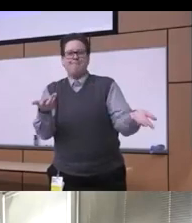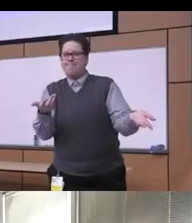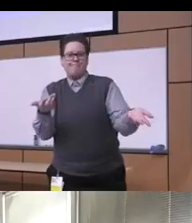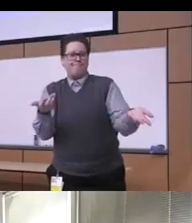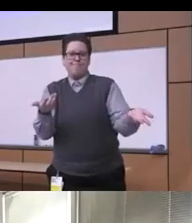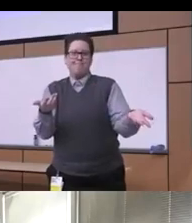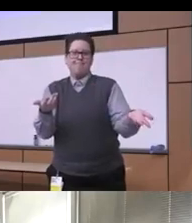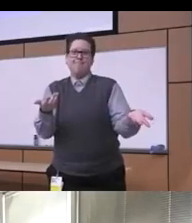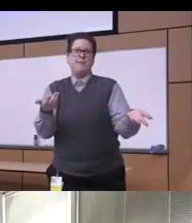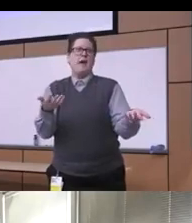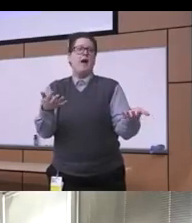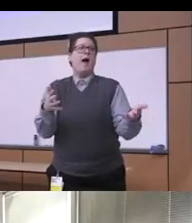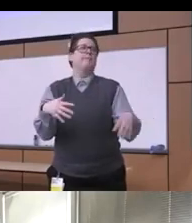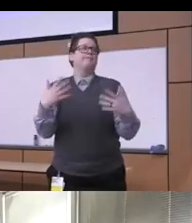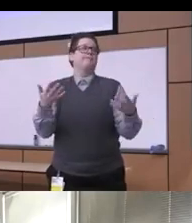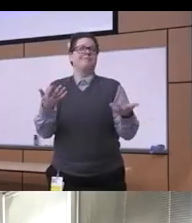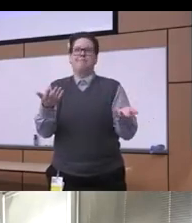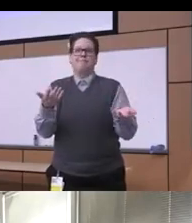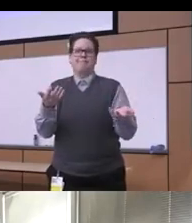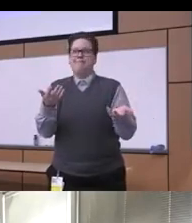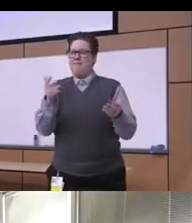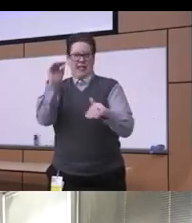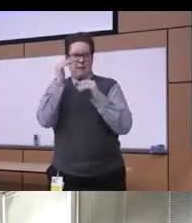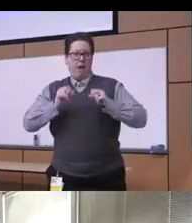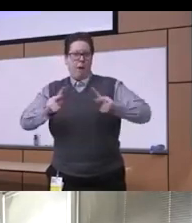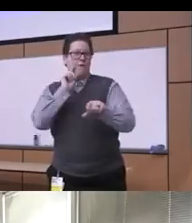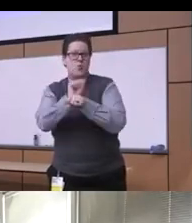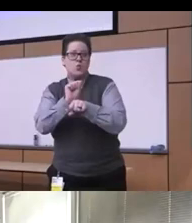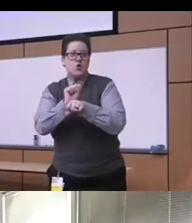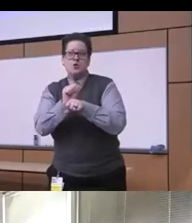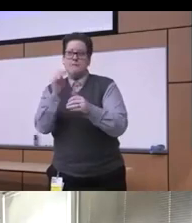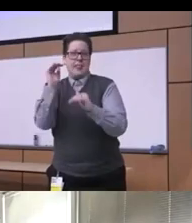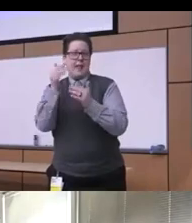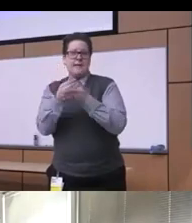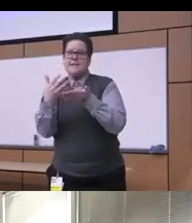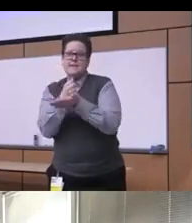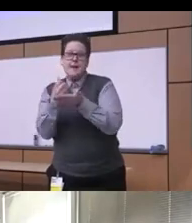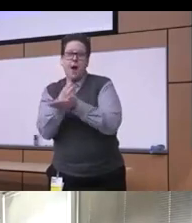very uh limited opportunities when it comes to for example employment housing issues you know